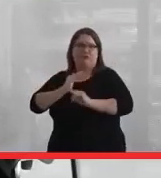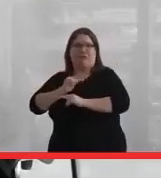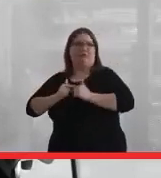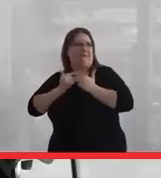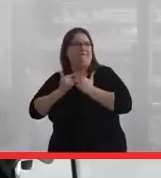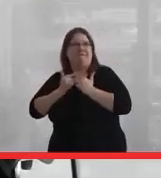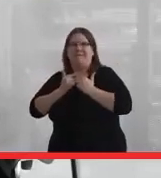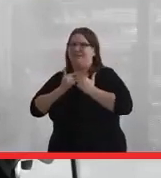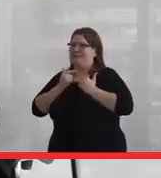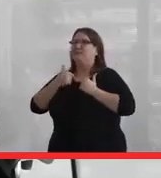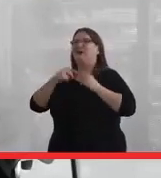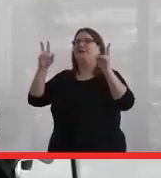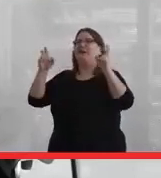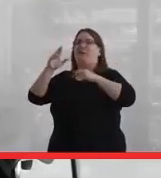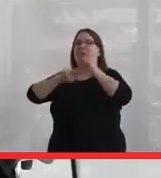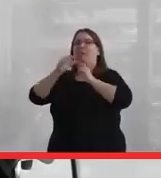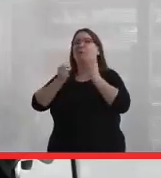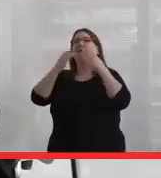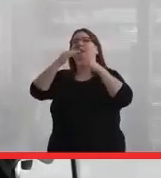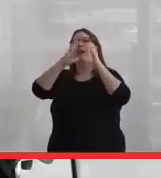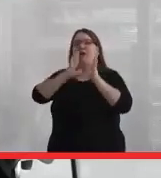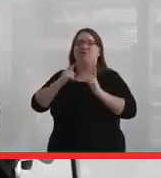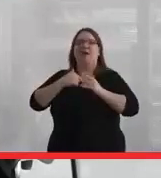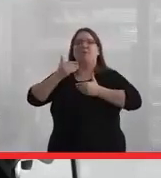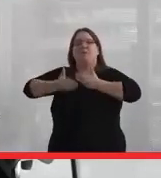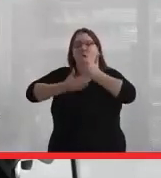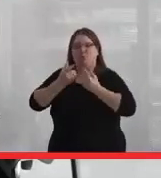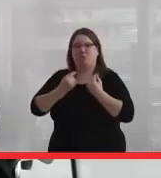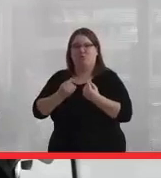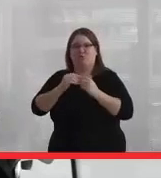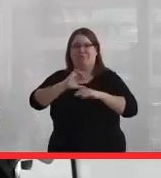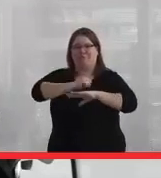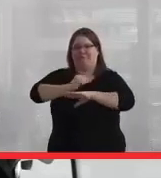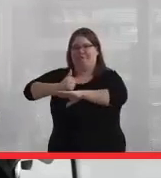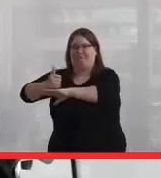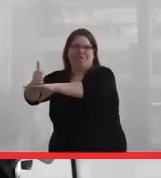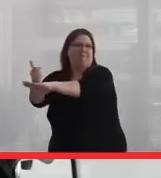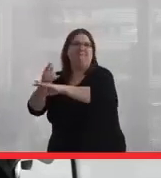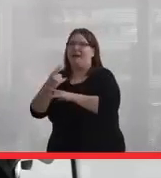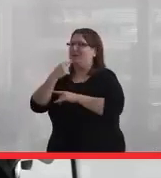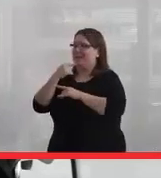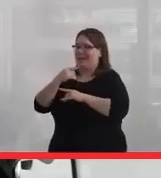So I've built many houses or I'm in the process of building many houses. One of the things I always say is the house that I